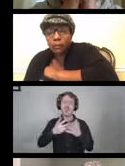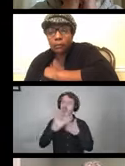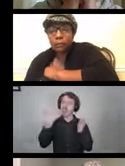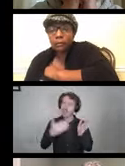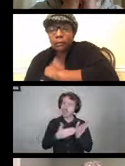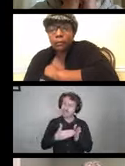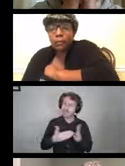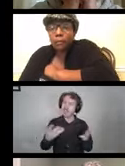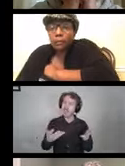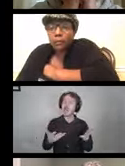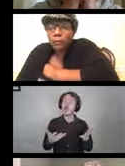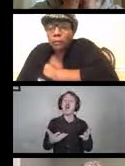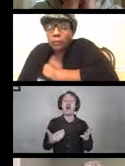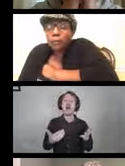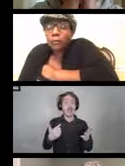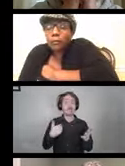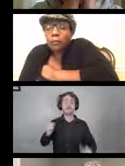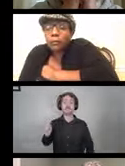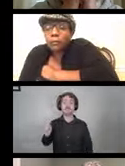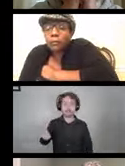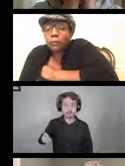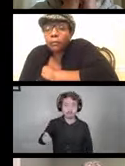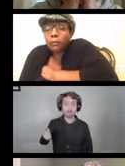who is a power chair user.